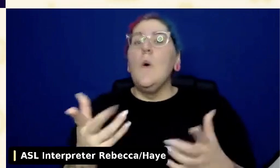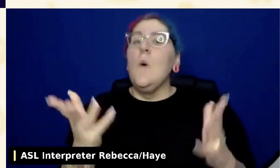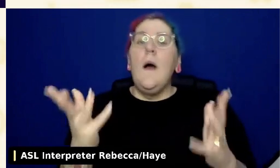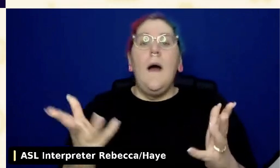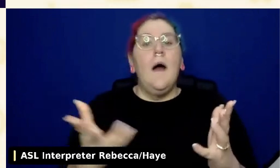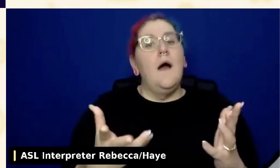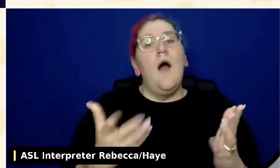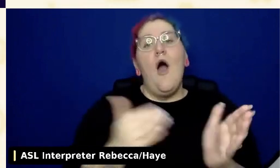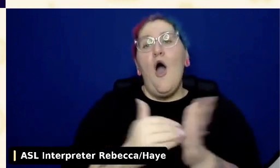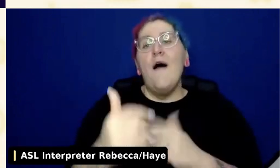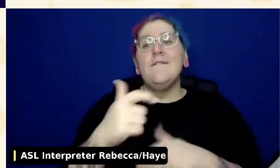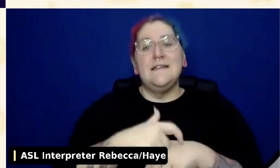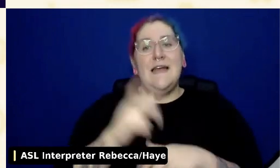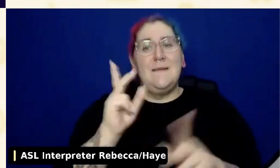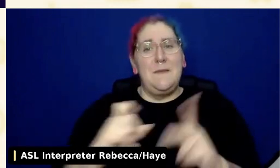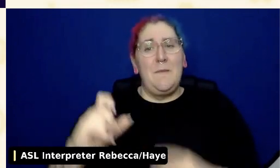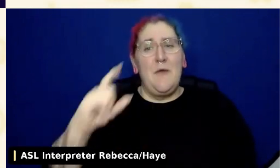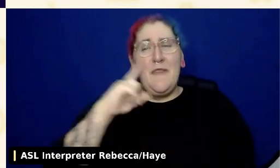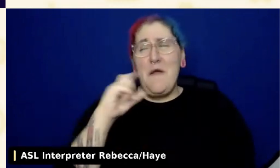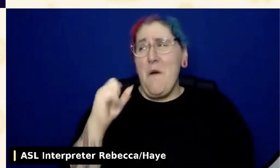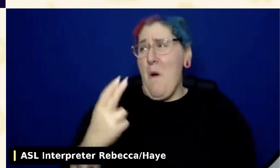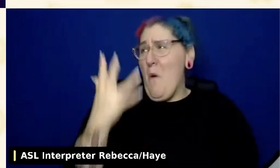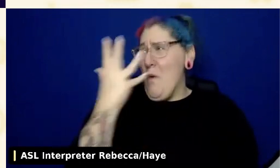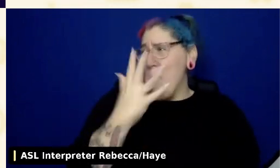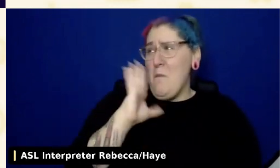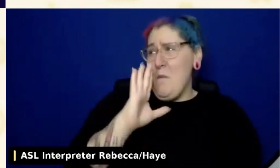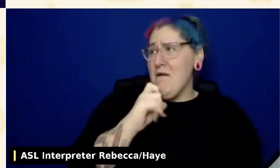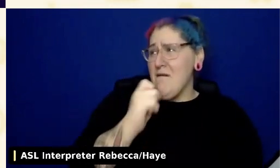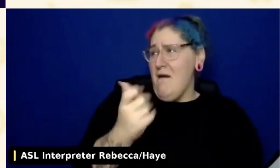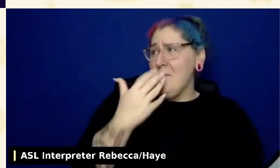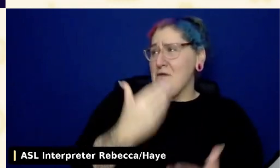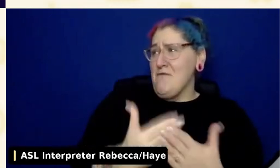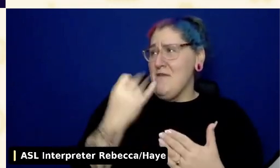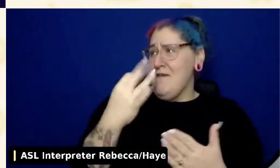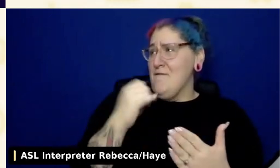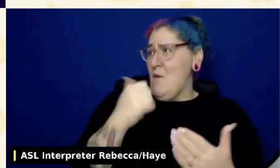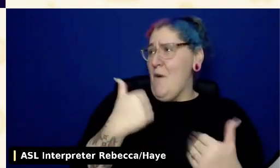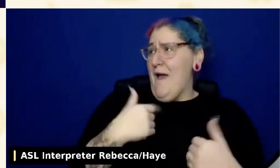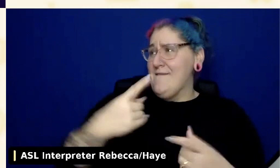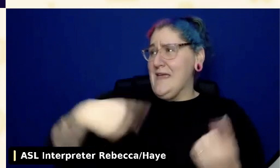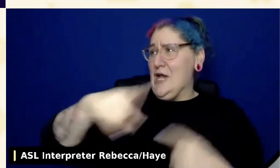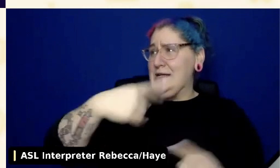I hope that gives you a good starting point. If you have additional questions, feel free to put them in the chat